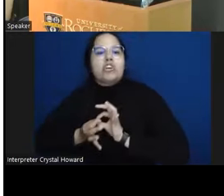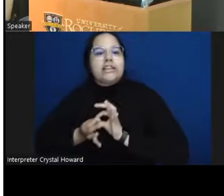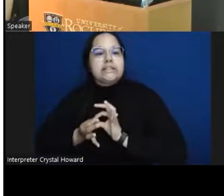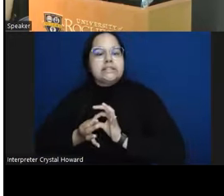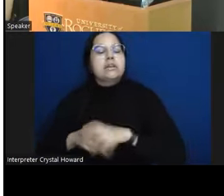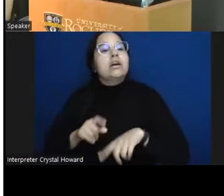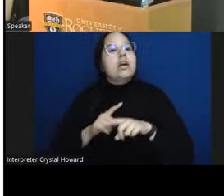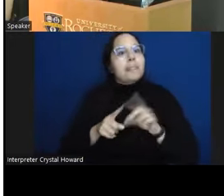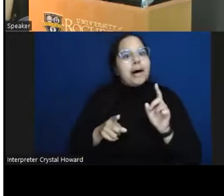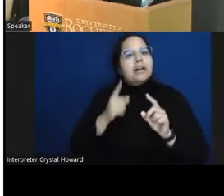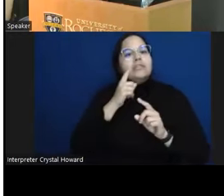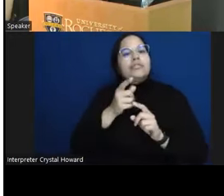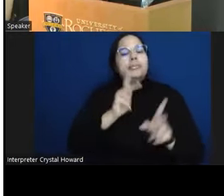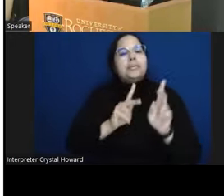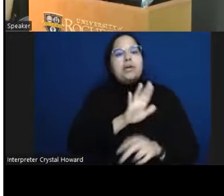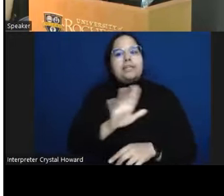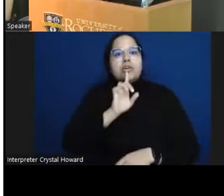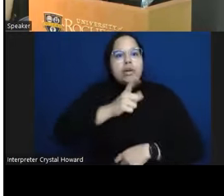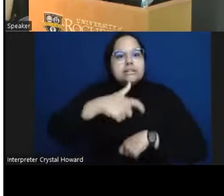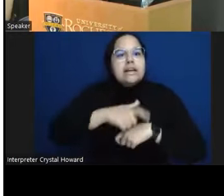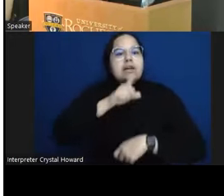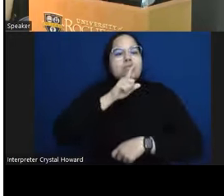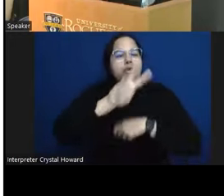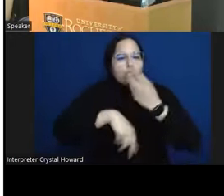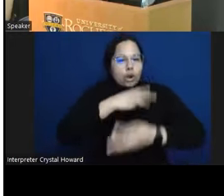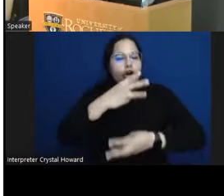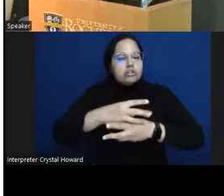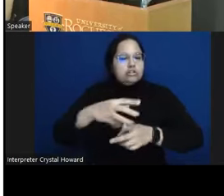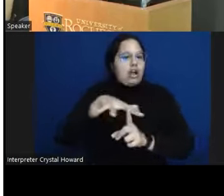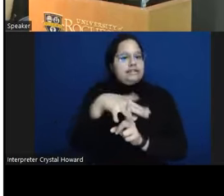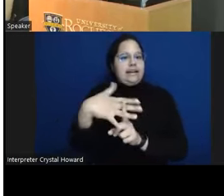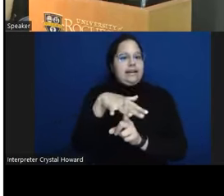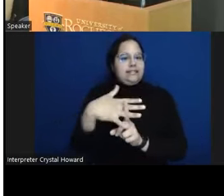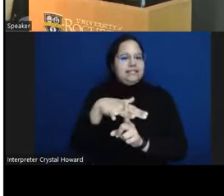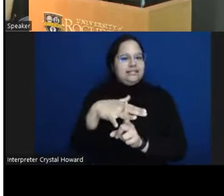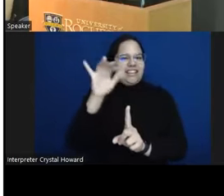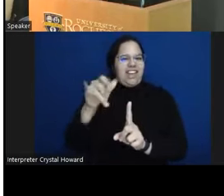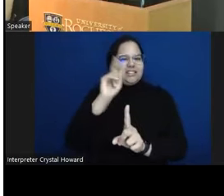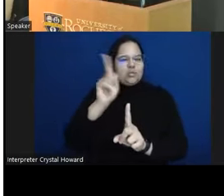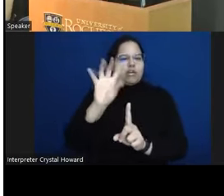world context because that's where you're living right that's where culture happens um and so we've